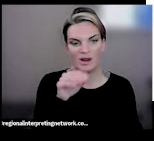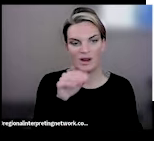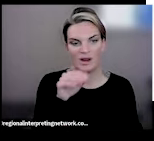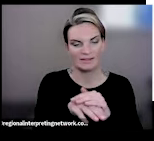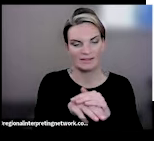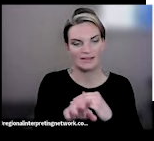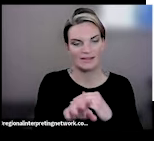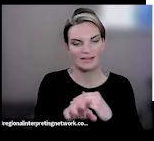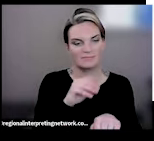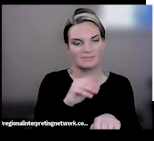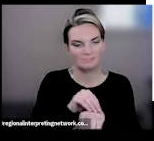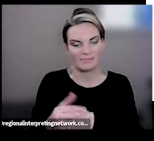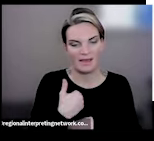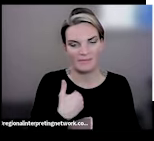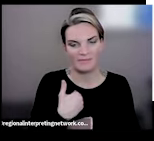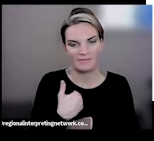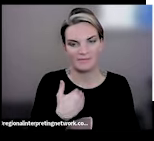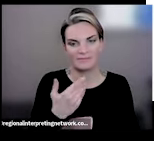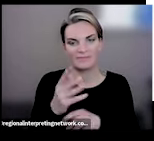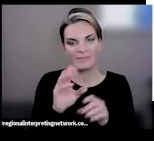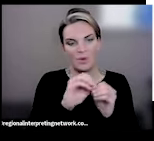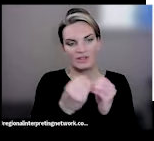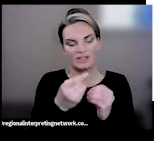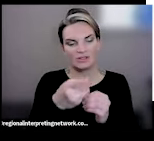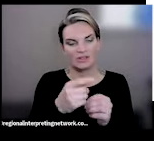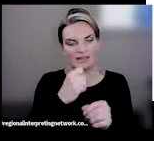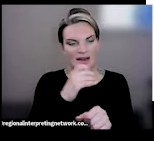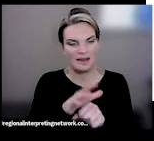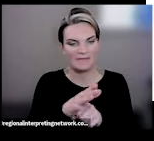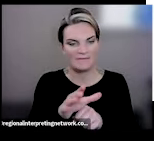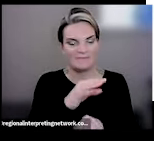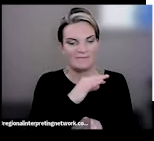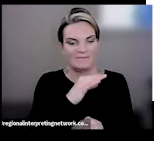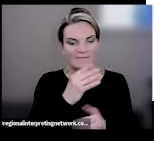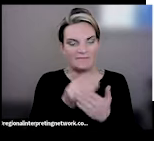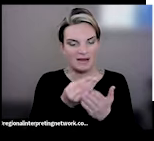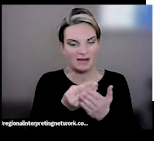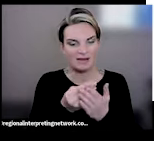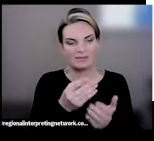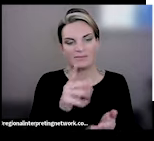organizations that are underfunded and staff that are overworked because these programs,